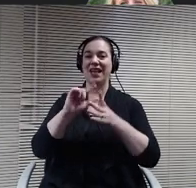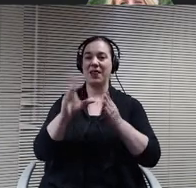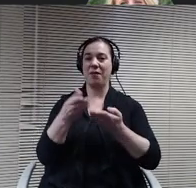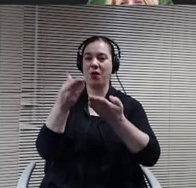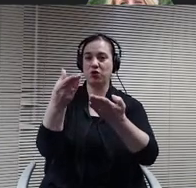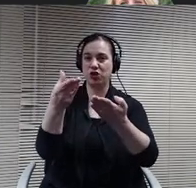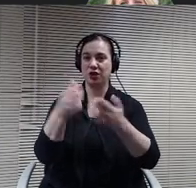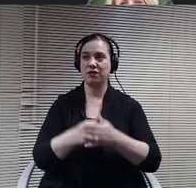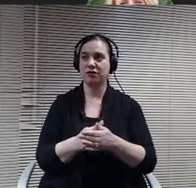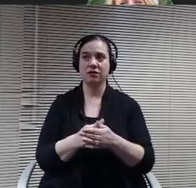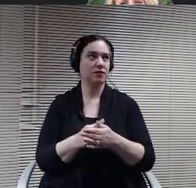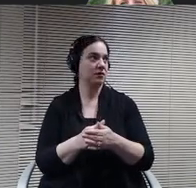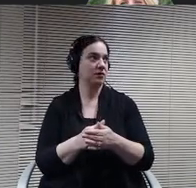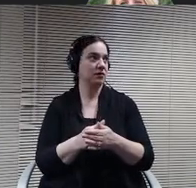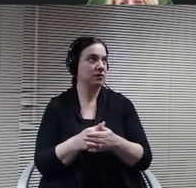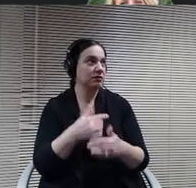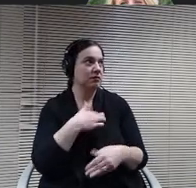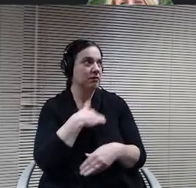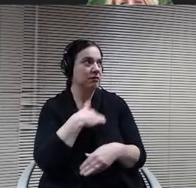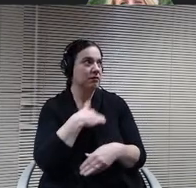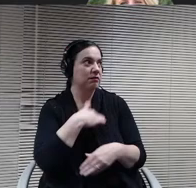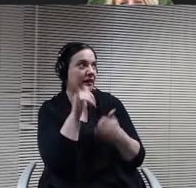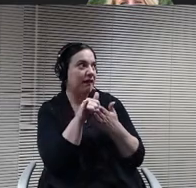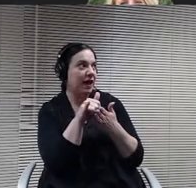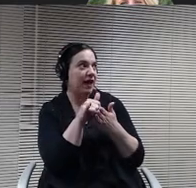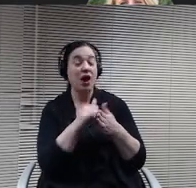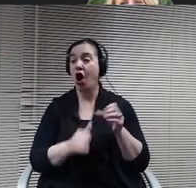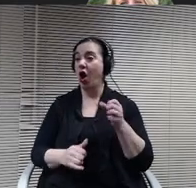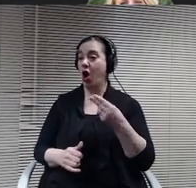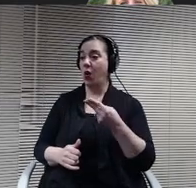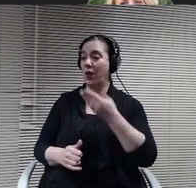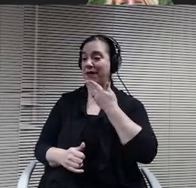Thank you. Going out with a bang. I do it every year.